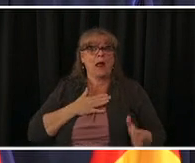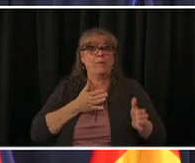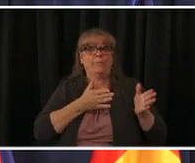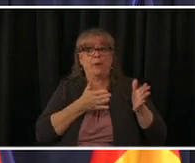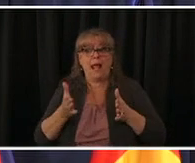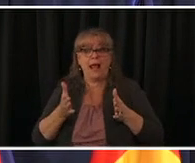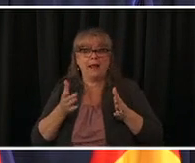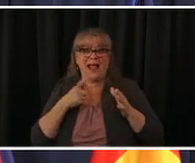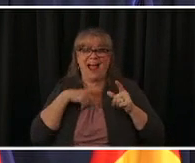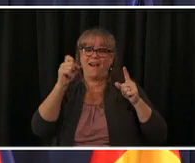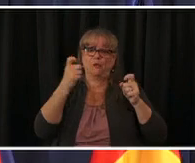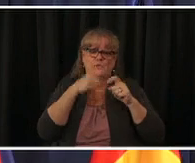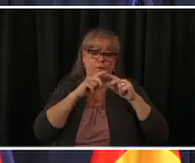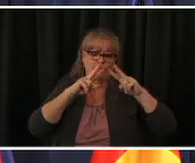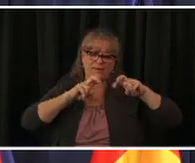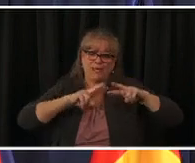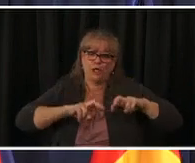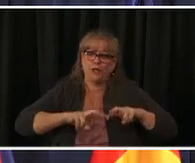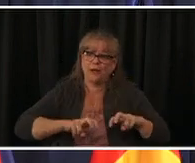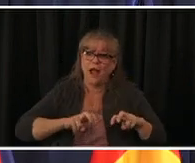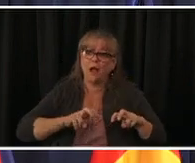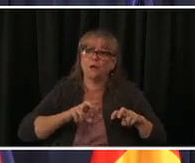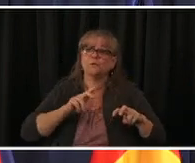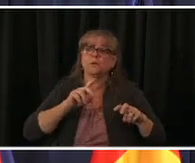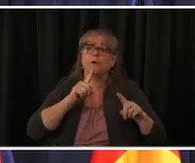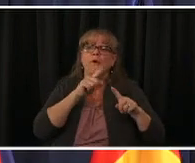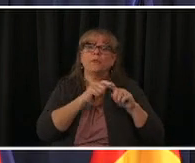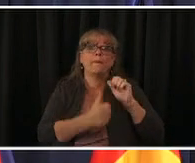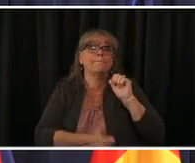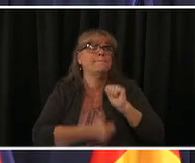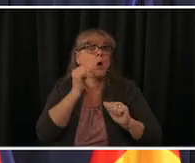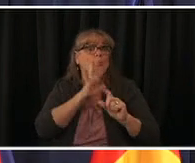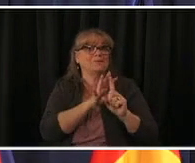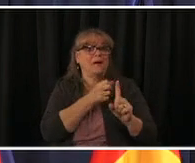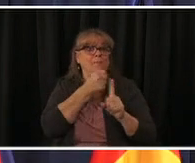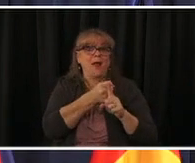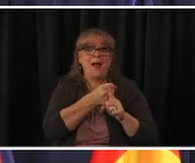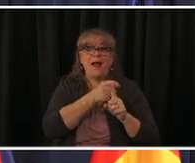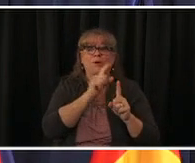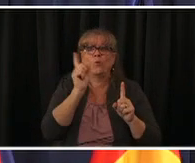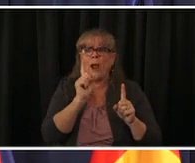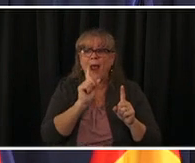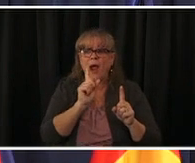bulk of the coveted response is localized in a thoughtful way working with our commissioners